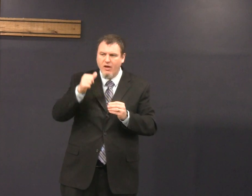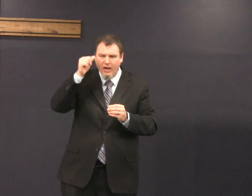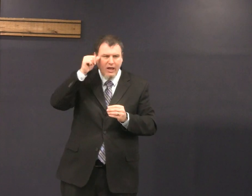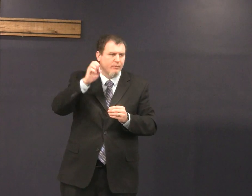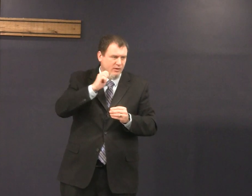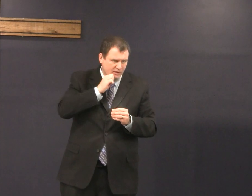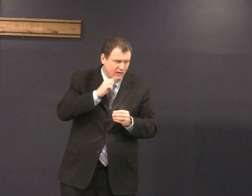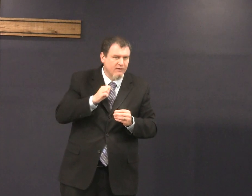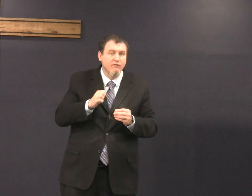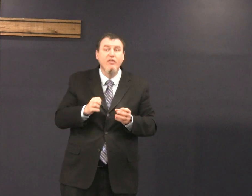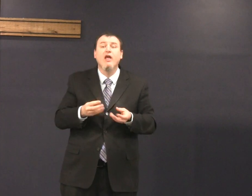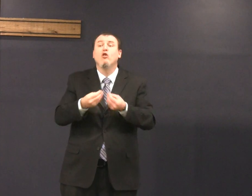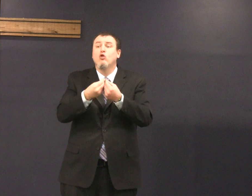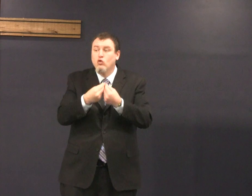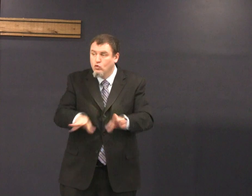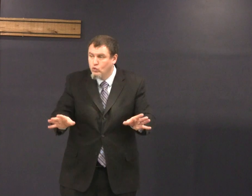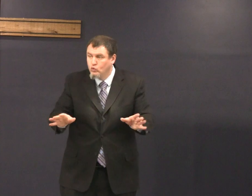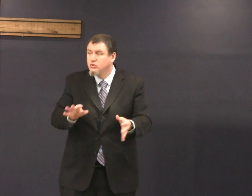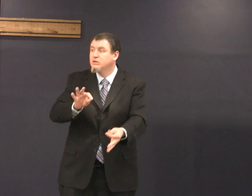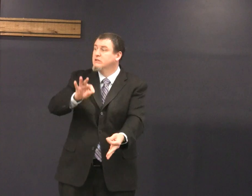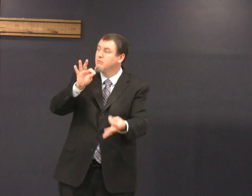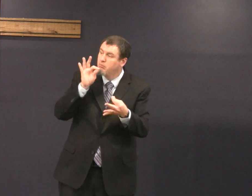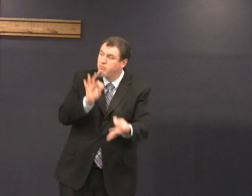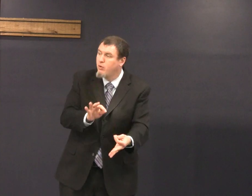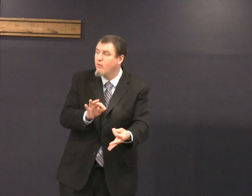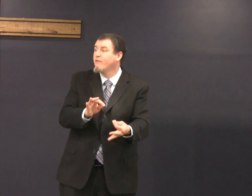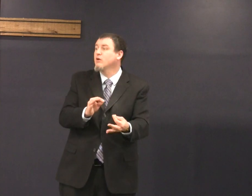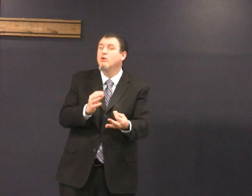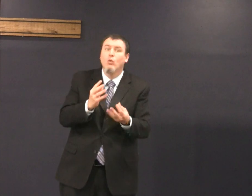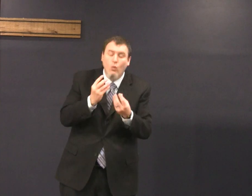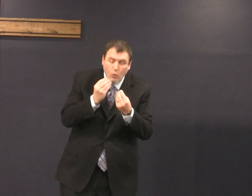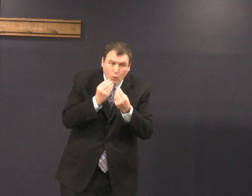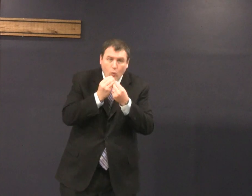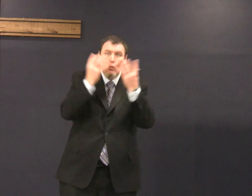it's a story about Adam and Eve they lost their perfection